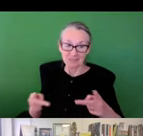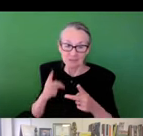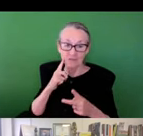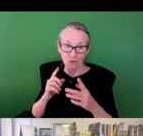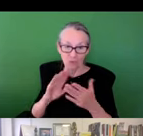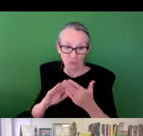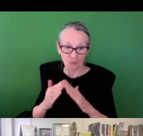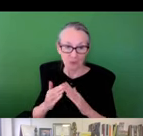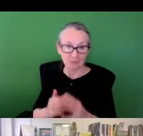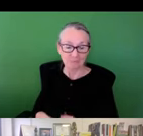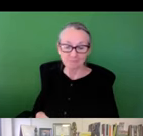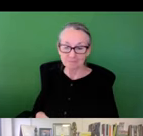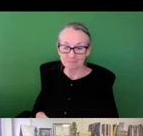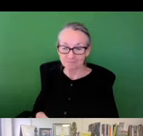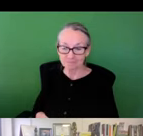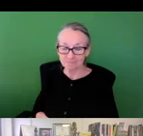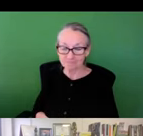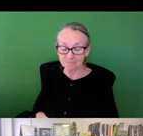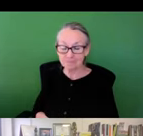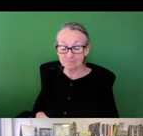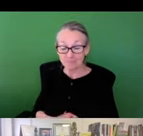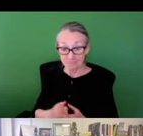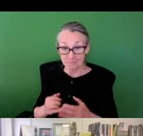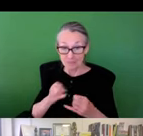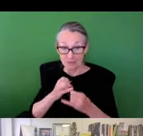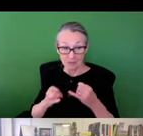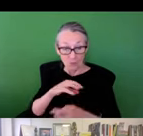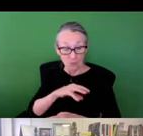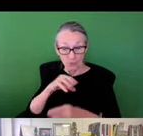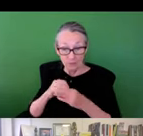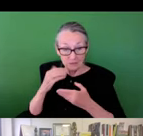cultural events as well as childcare needs and facilities for the community.